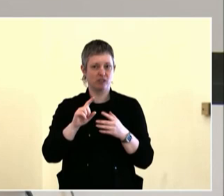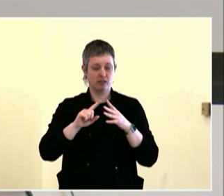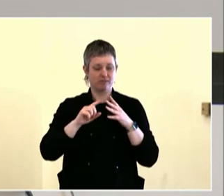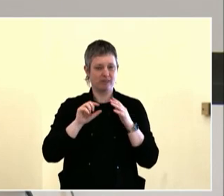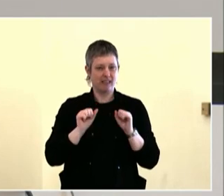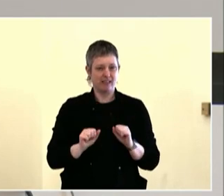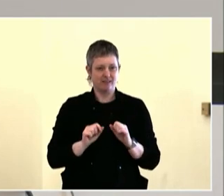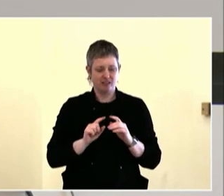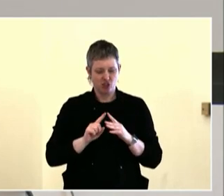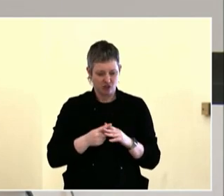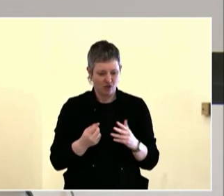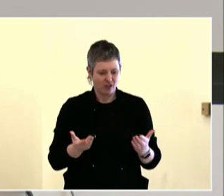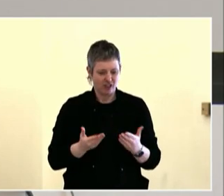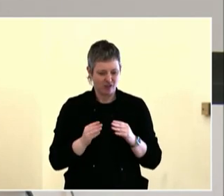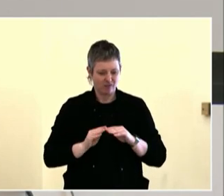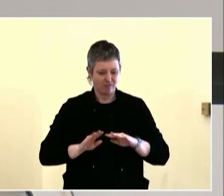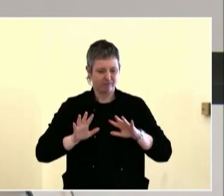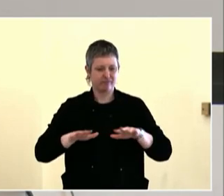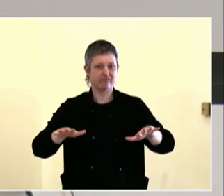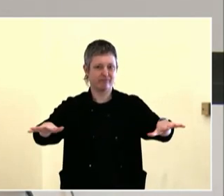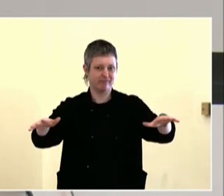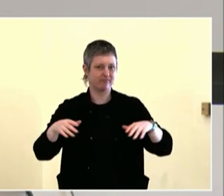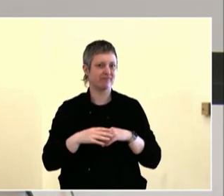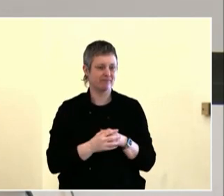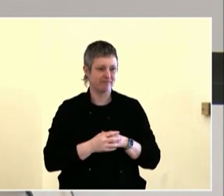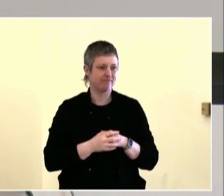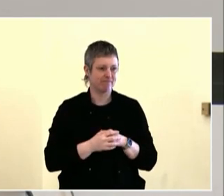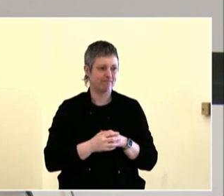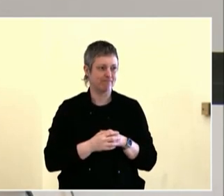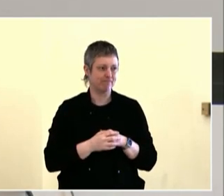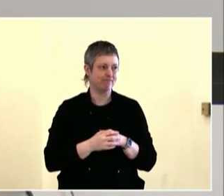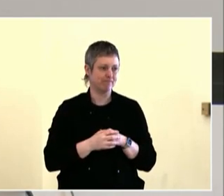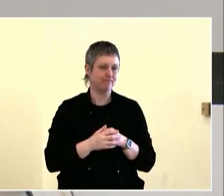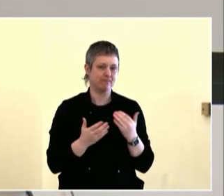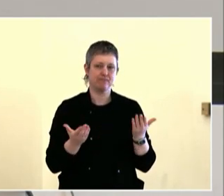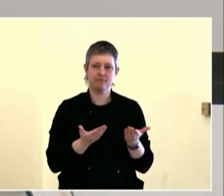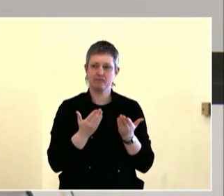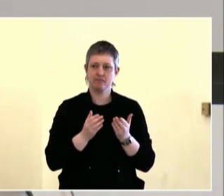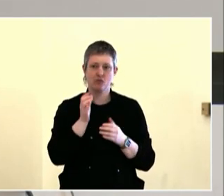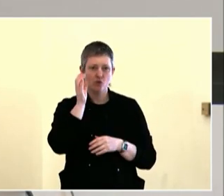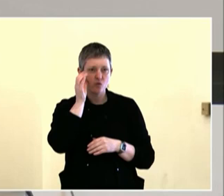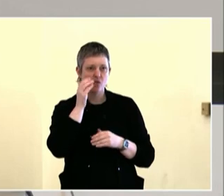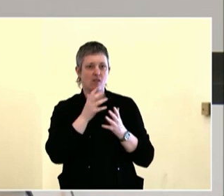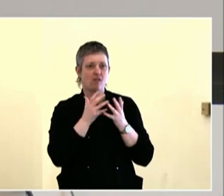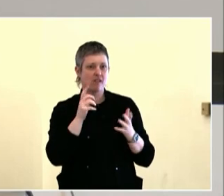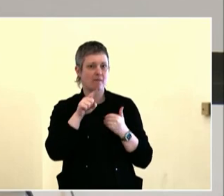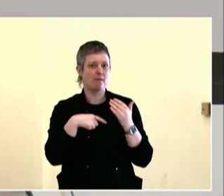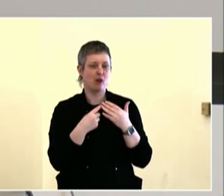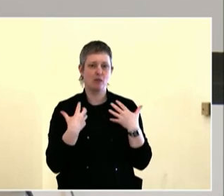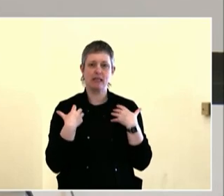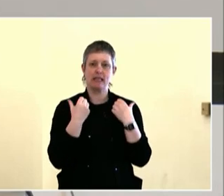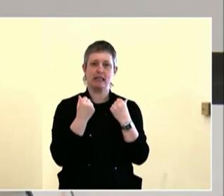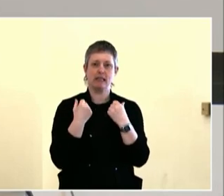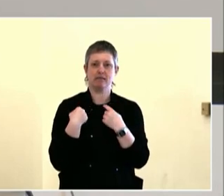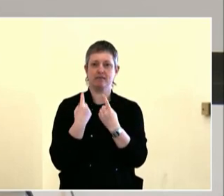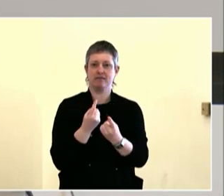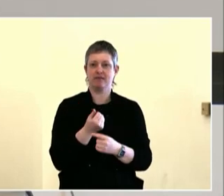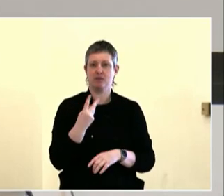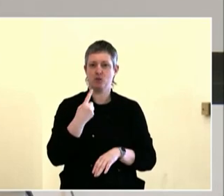since we're looking ahead, that we're cultivating youth as future leaders, and that's what this pipeline does. But the pipeline also keeps